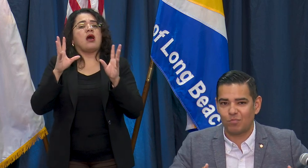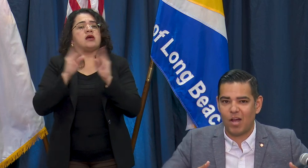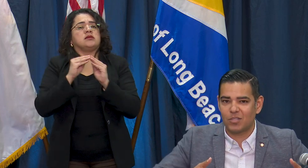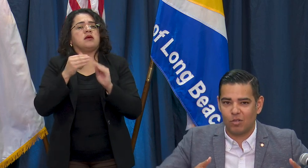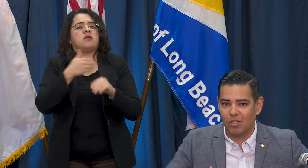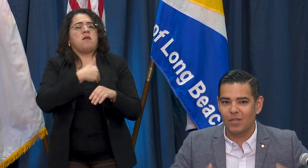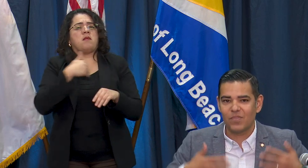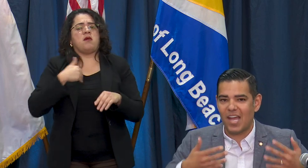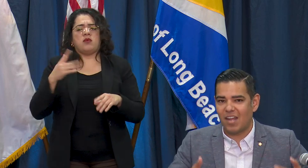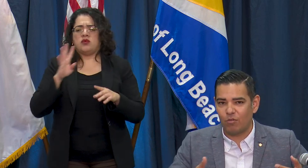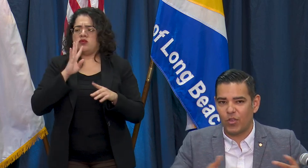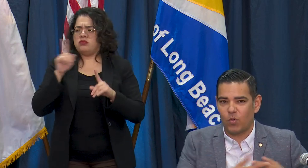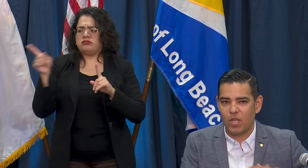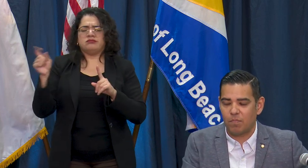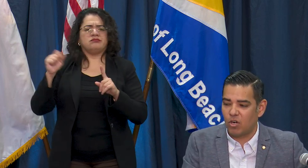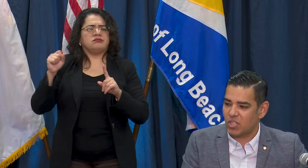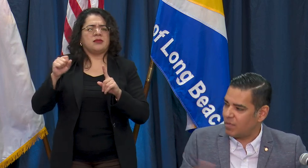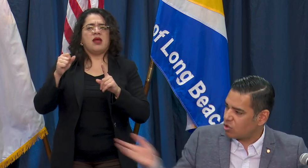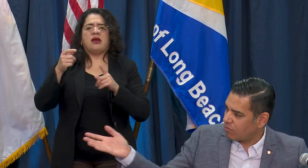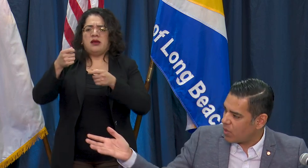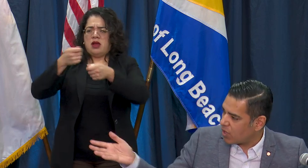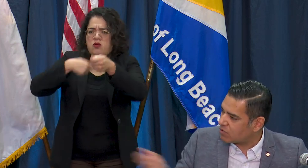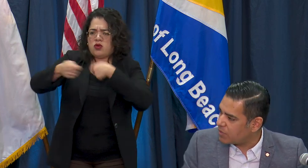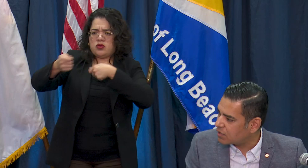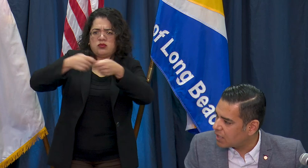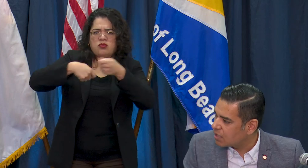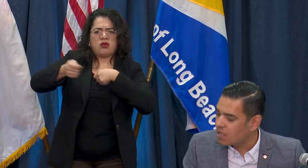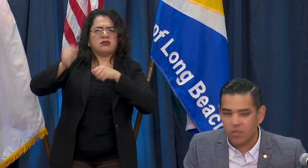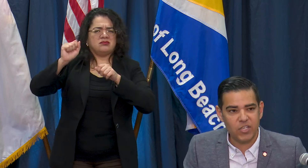possible and everything reimbursed. I'm not sure if they want to speak to the